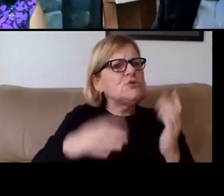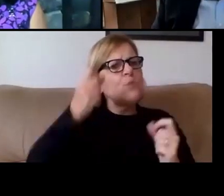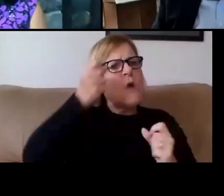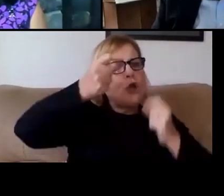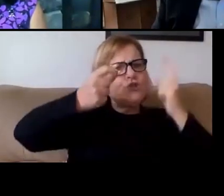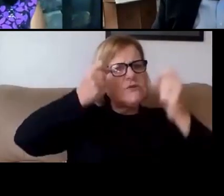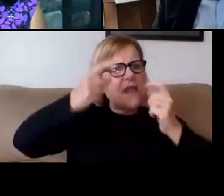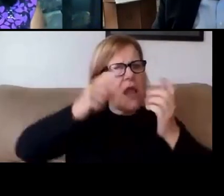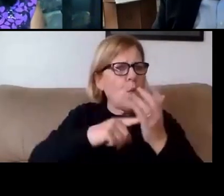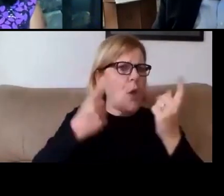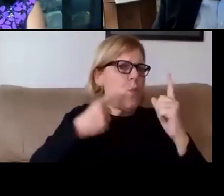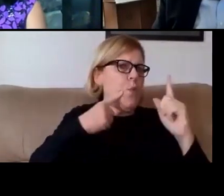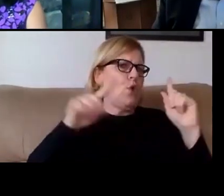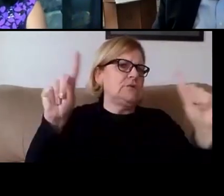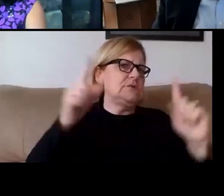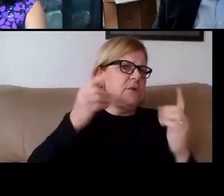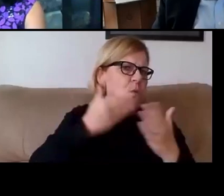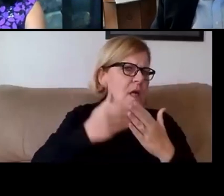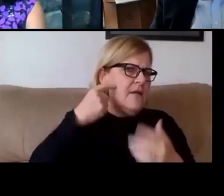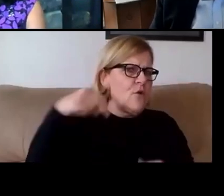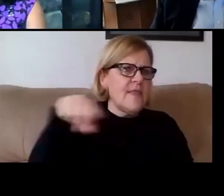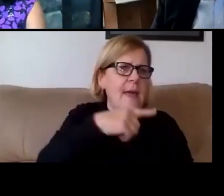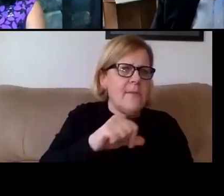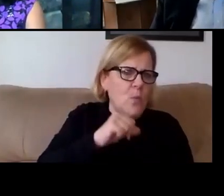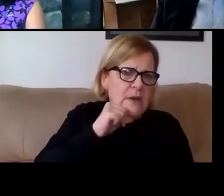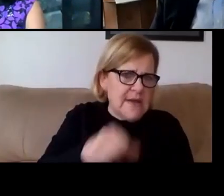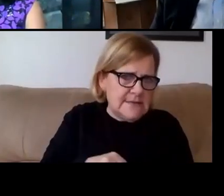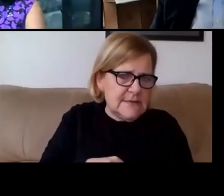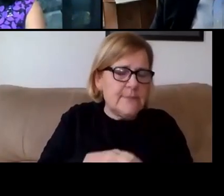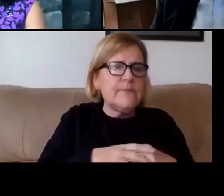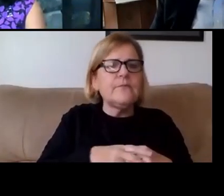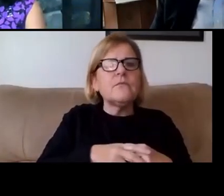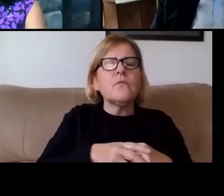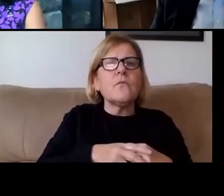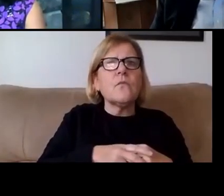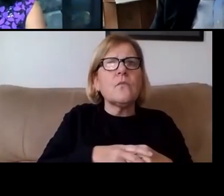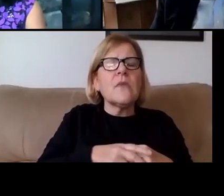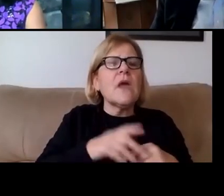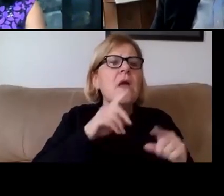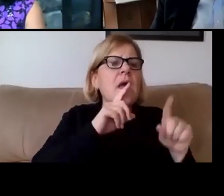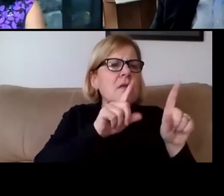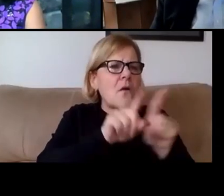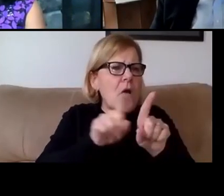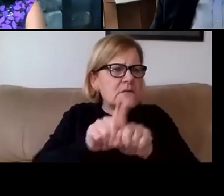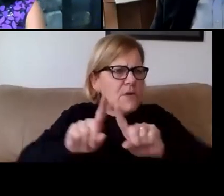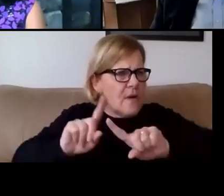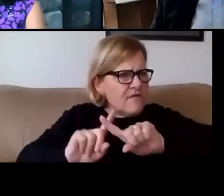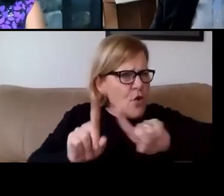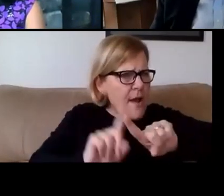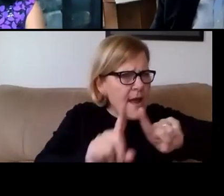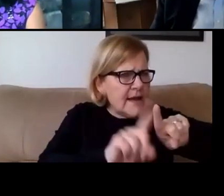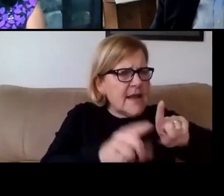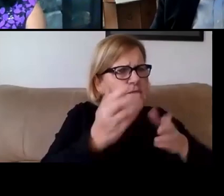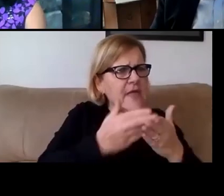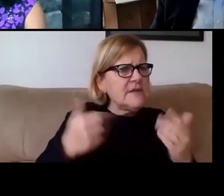what works well for them and what doesn't. There also are a variety of things that we're learning